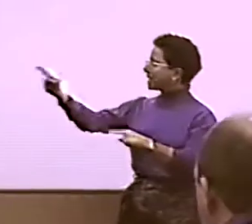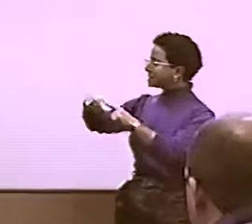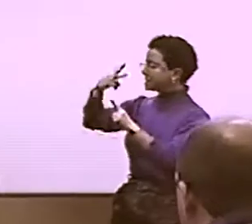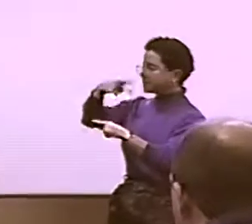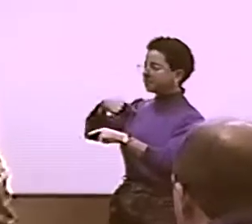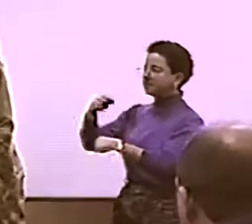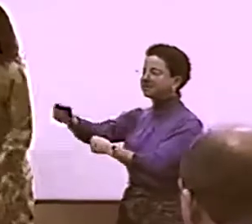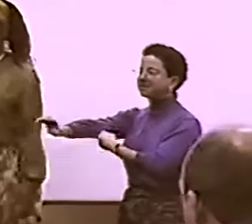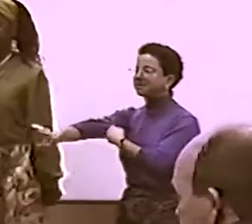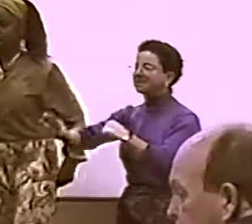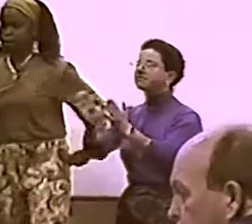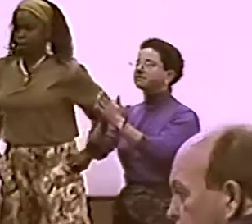WE TALKED ABOUT...